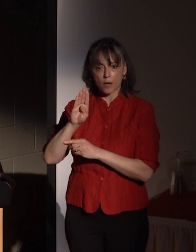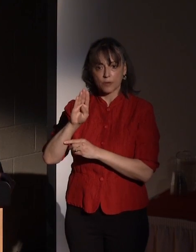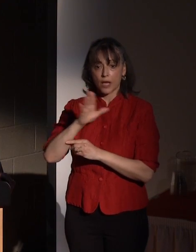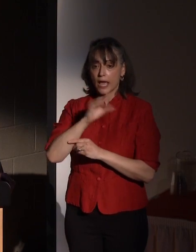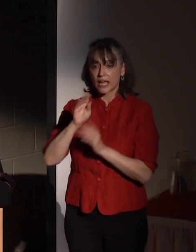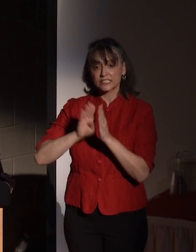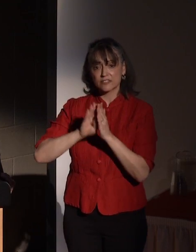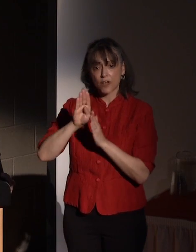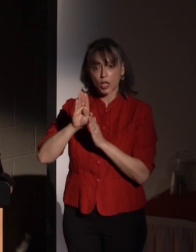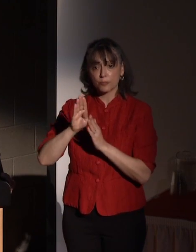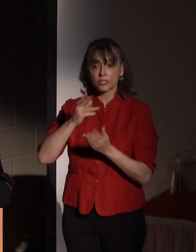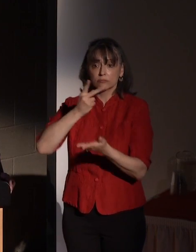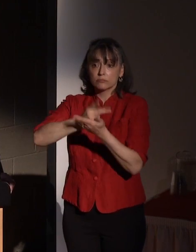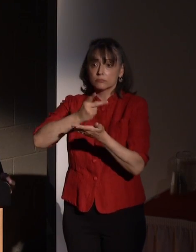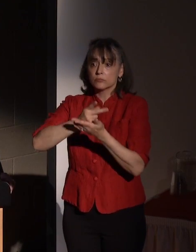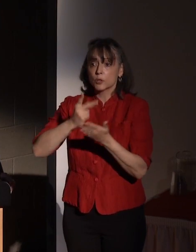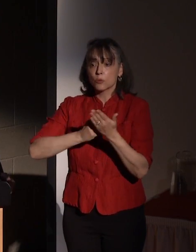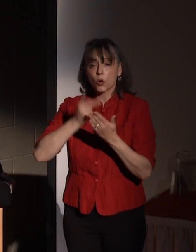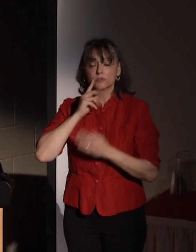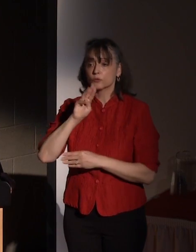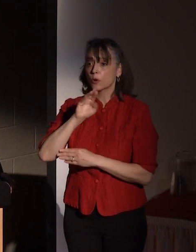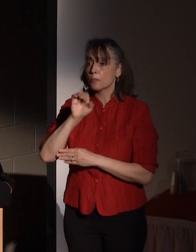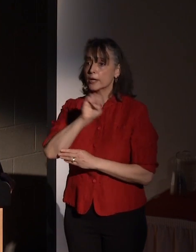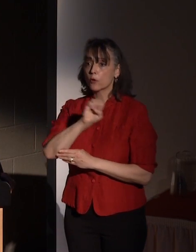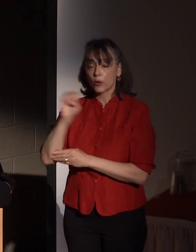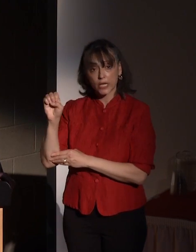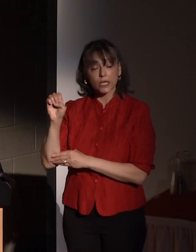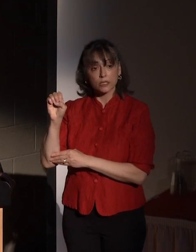programs in microelectronics, including the creation of the